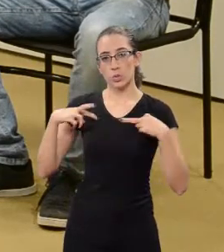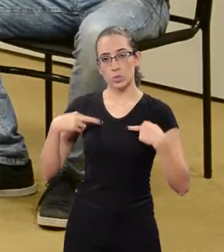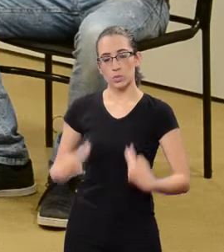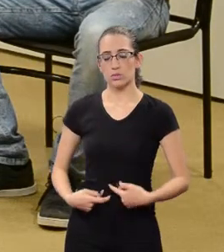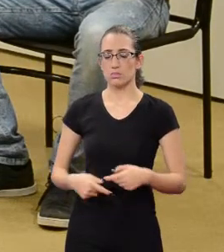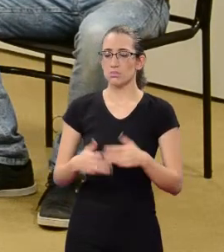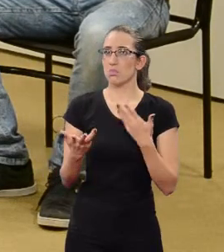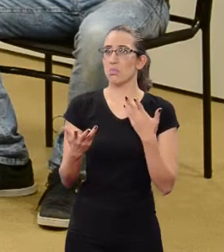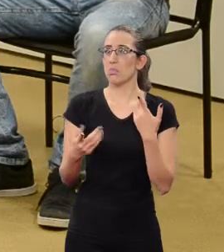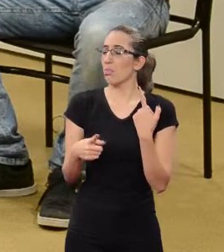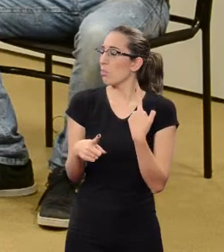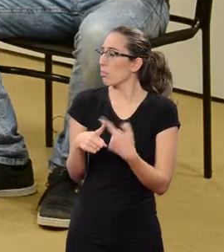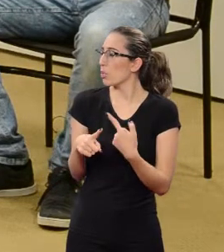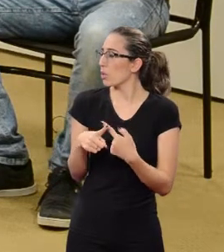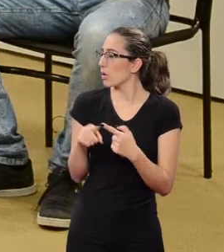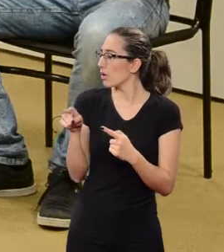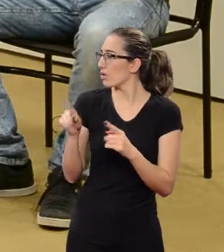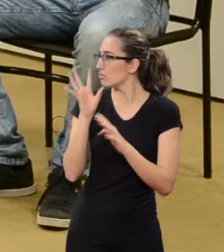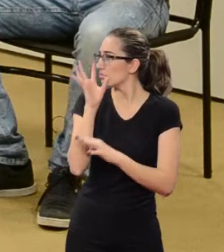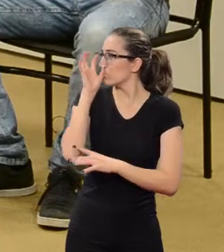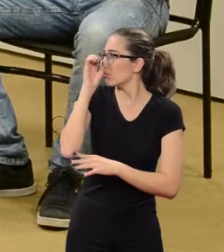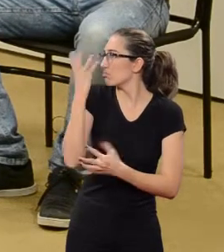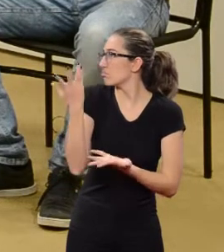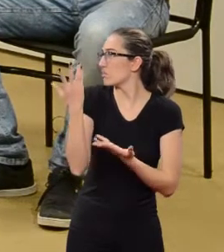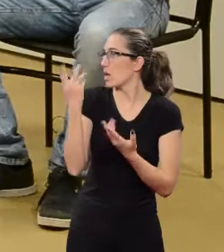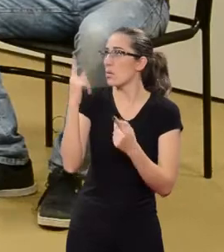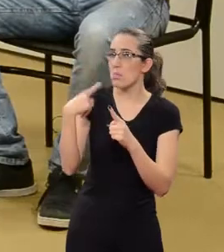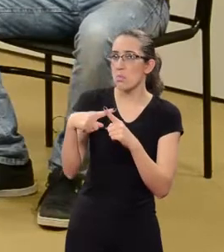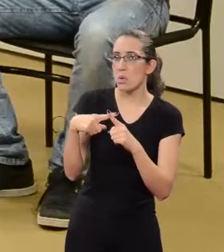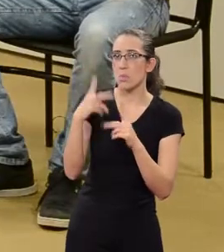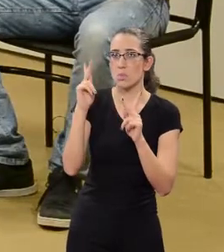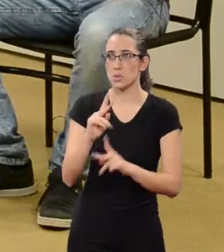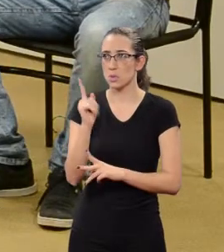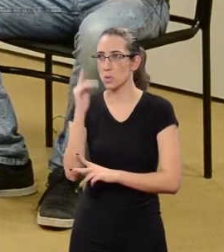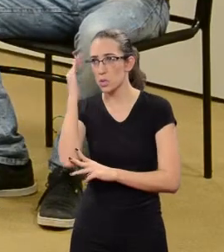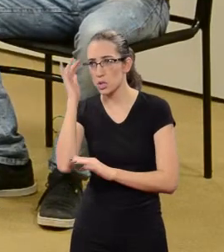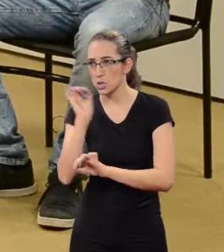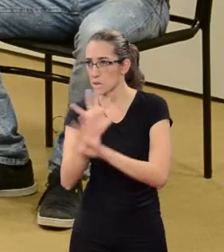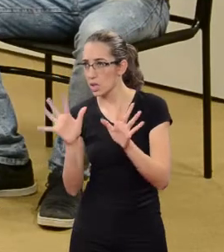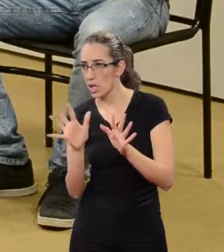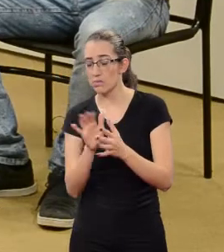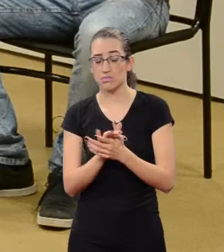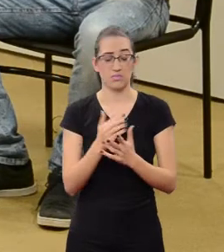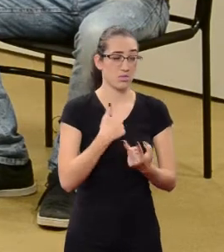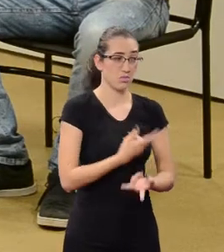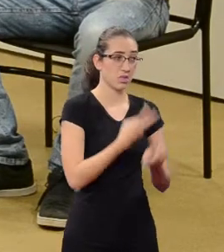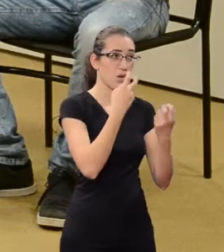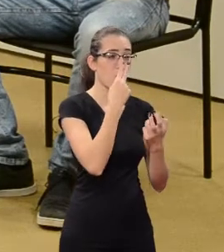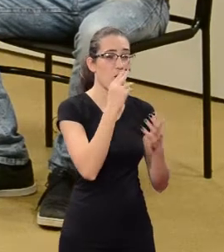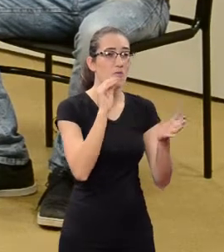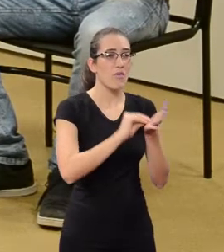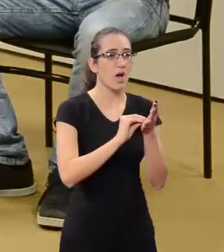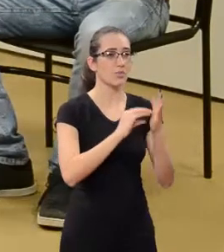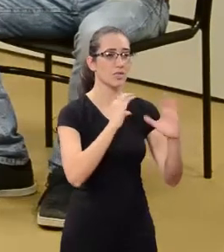Why is there such resistance? Is it poorly approached? We observe that with the massification of media